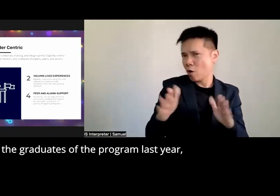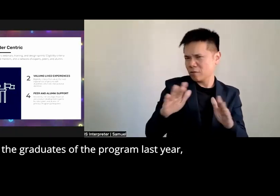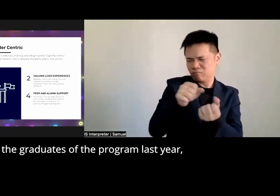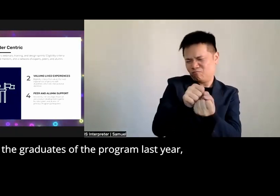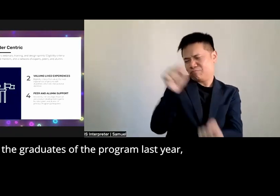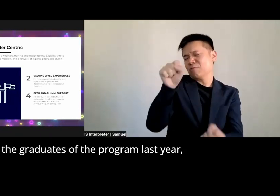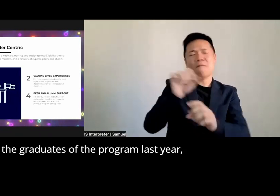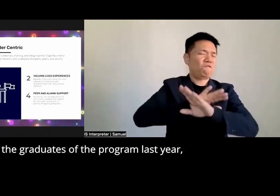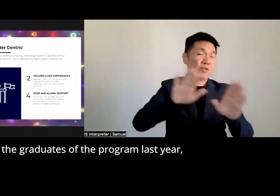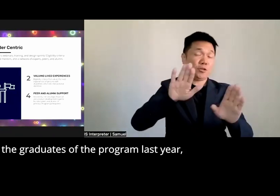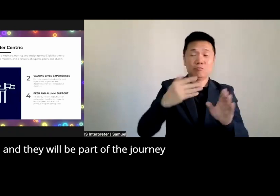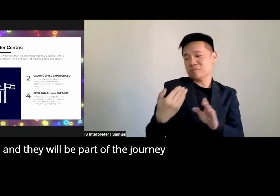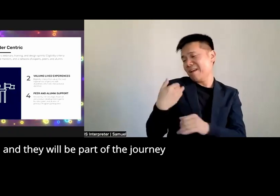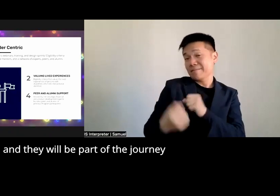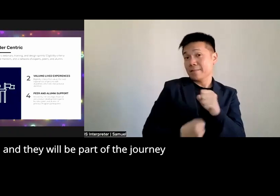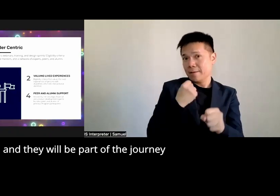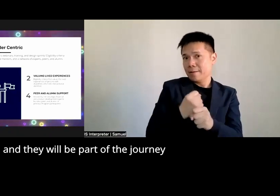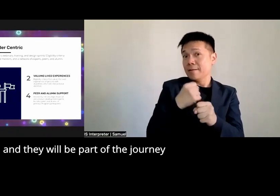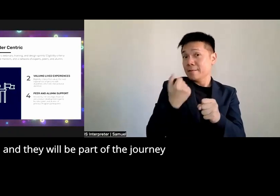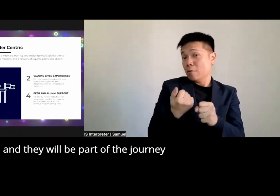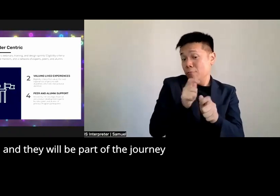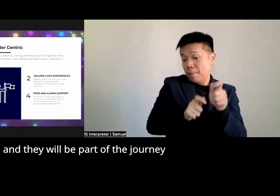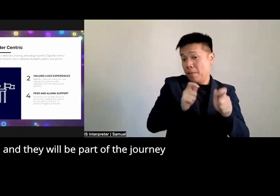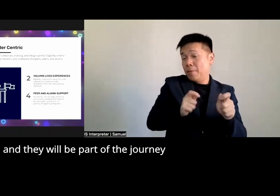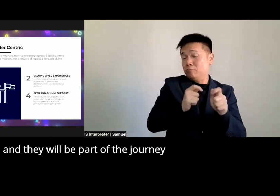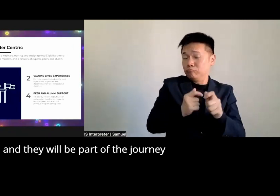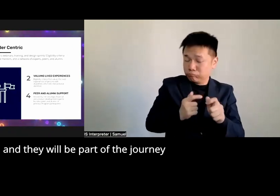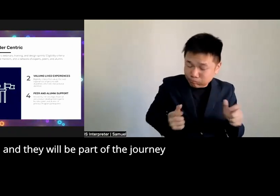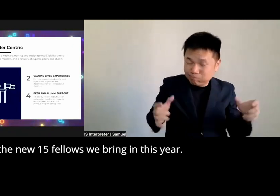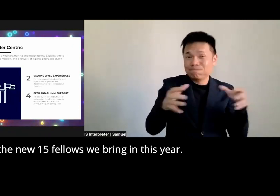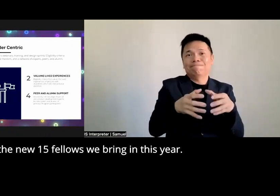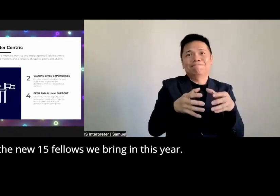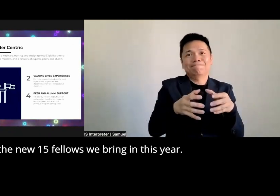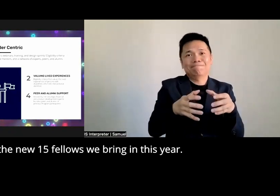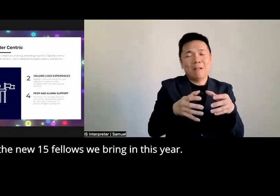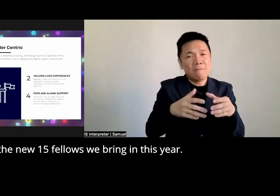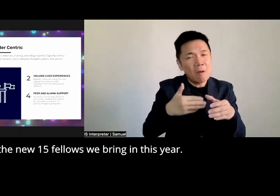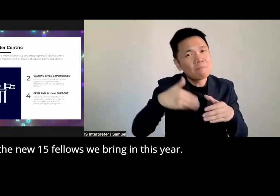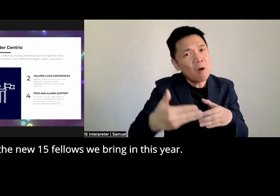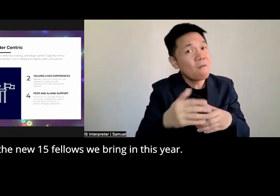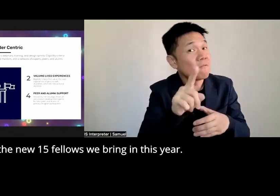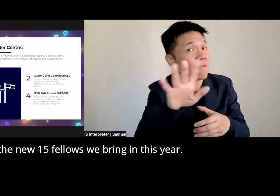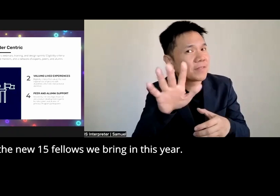of the program last year and they will be part of the Journey of the new 15 fellows we bring in this